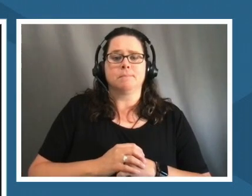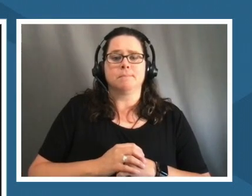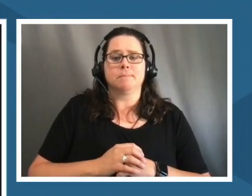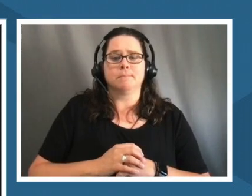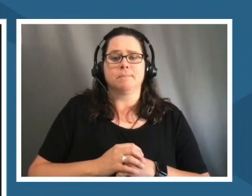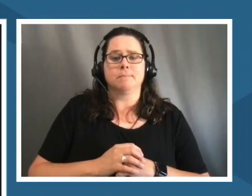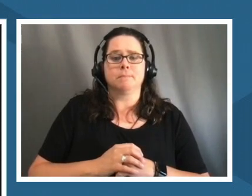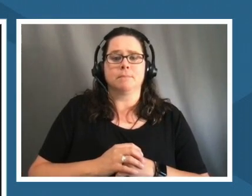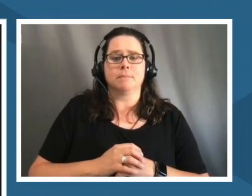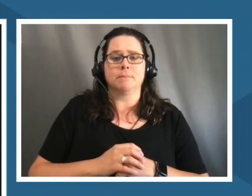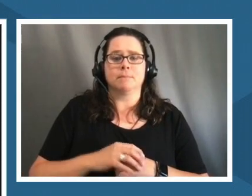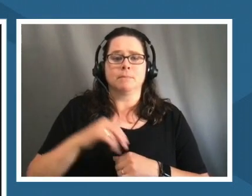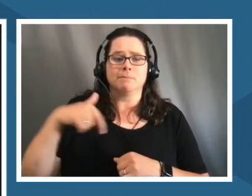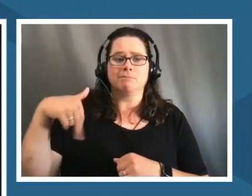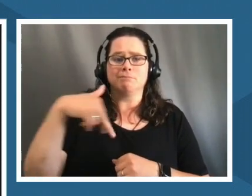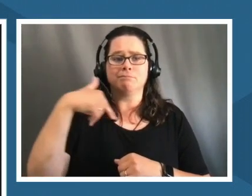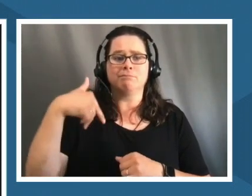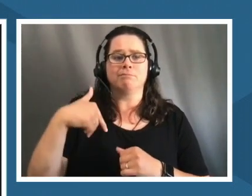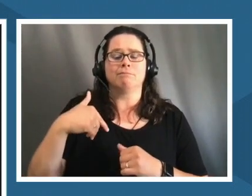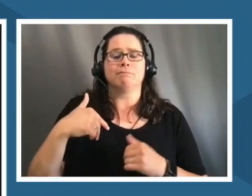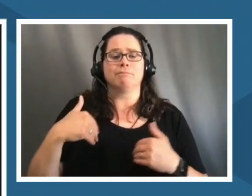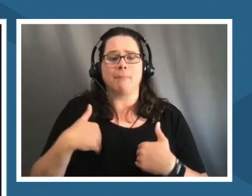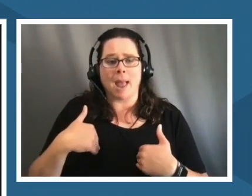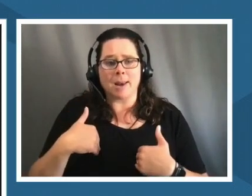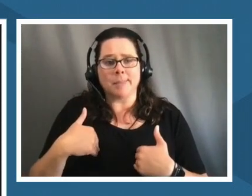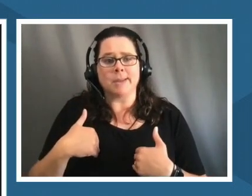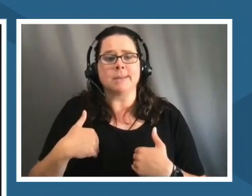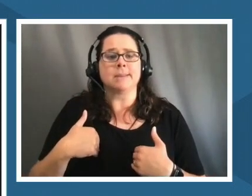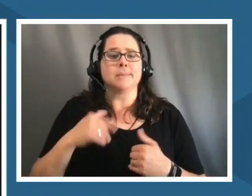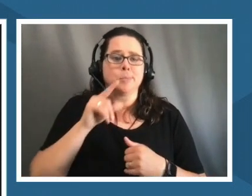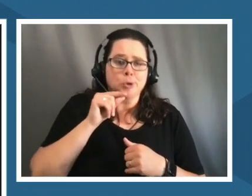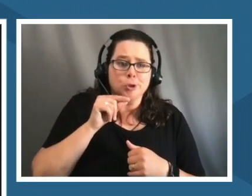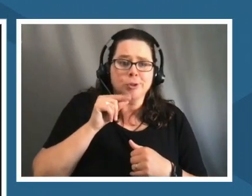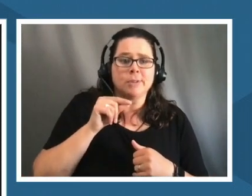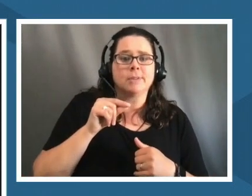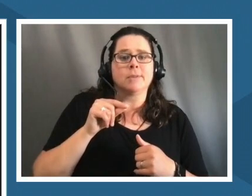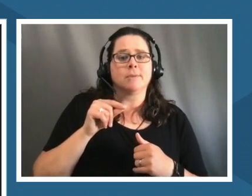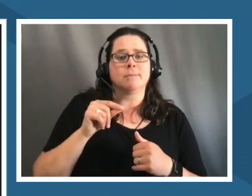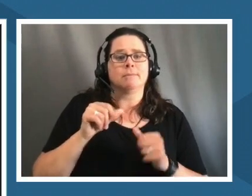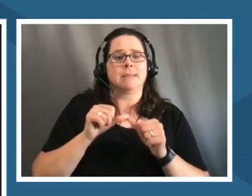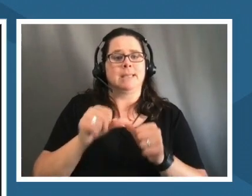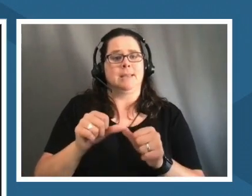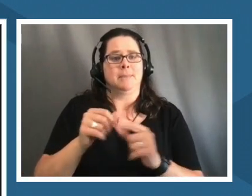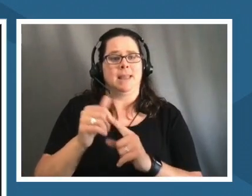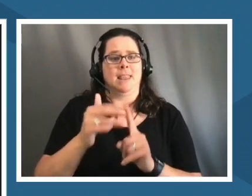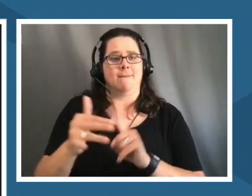winged animals in our environment i just saw